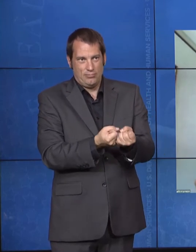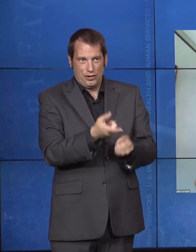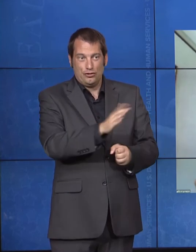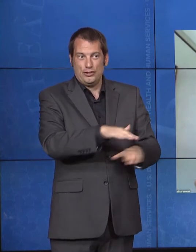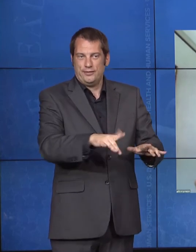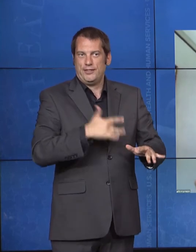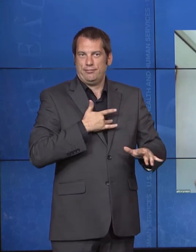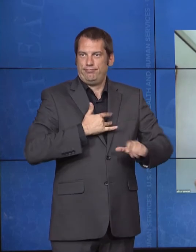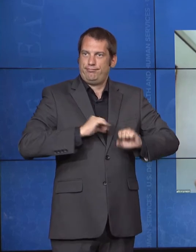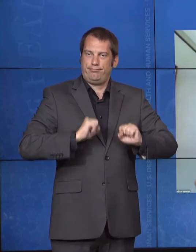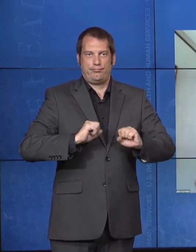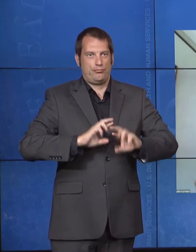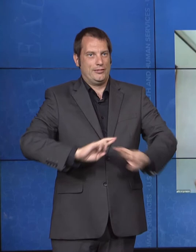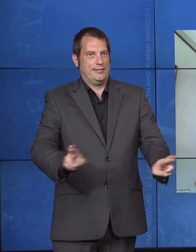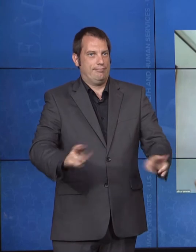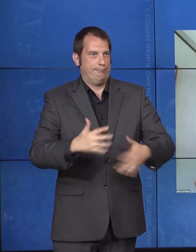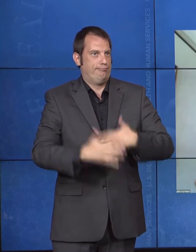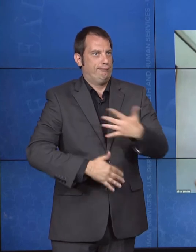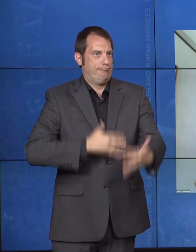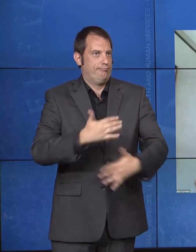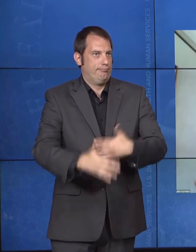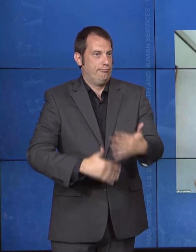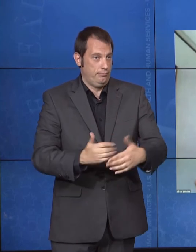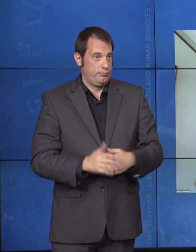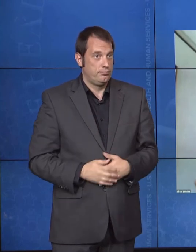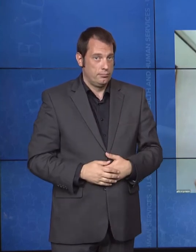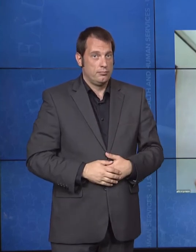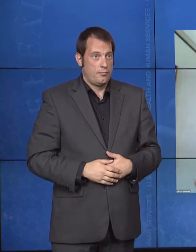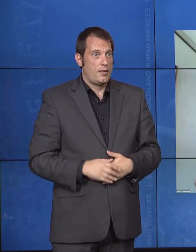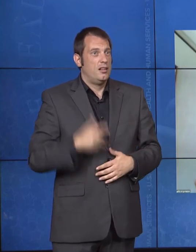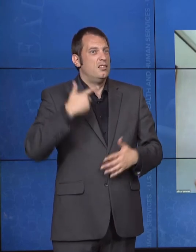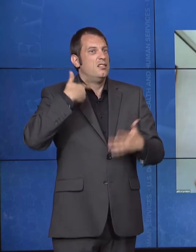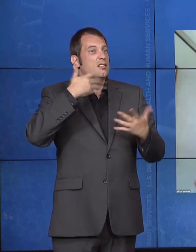And based on what we're hearing about the data from this summer, families are doing